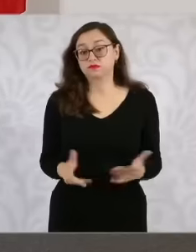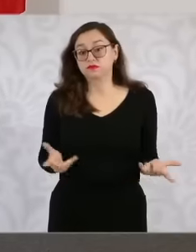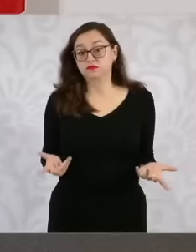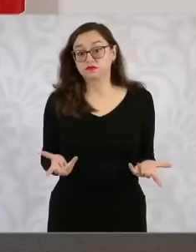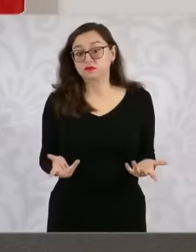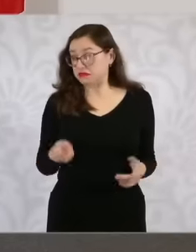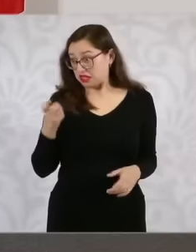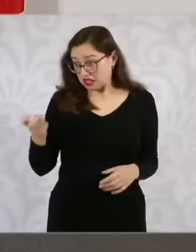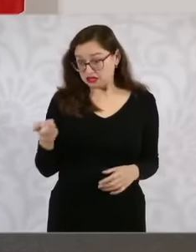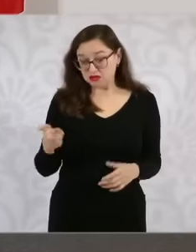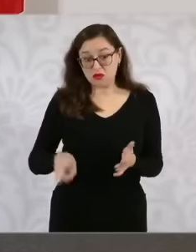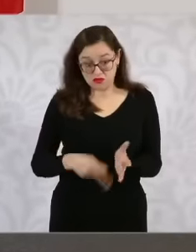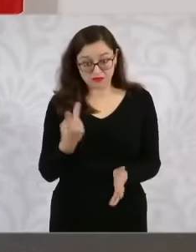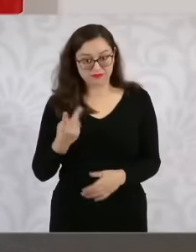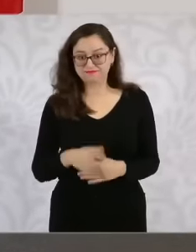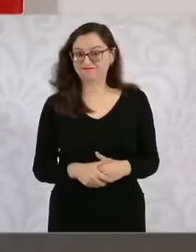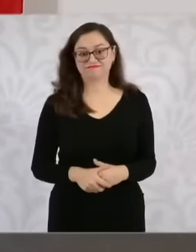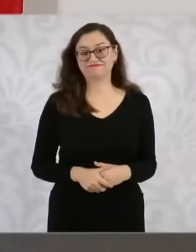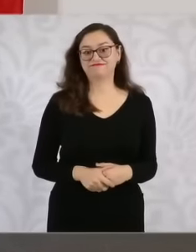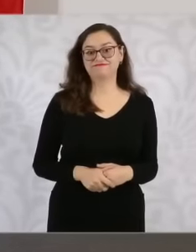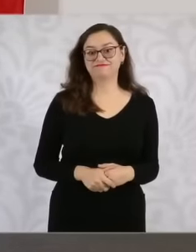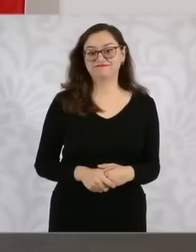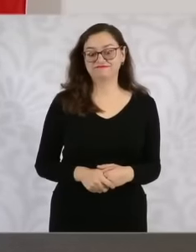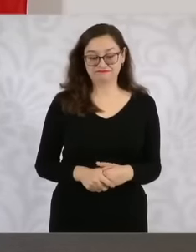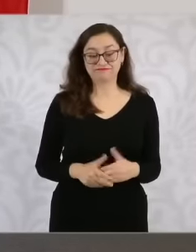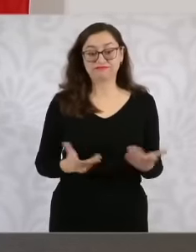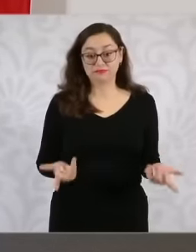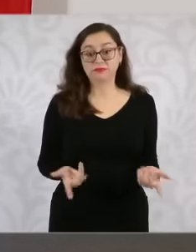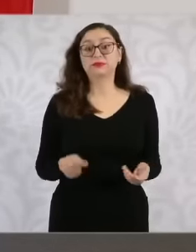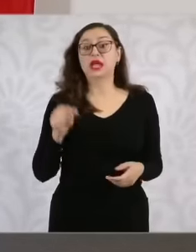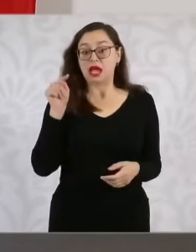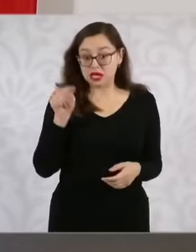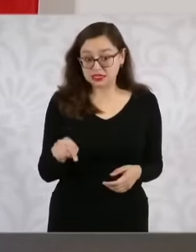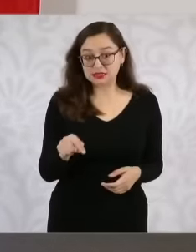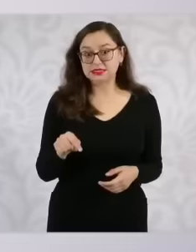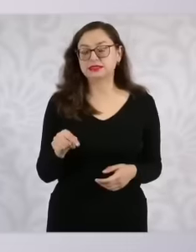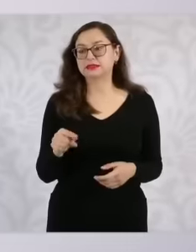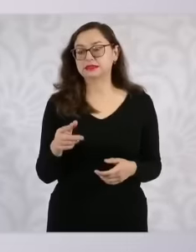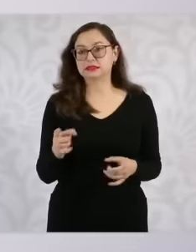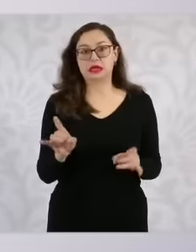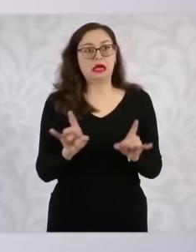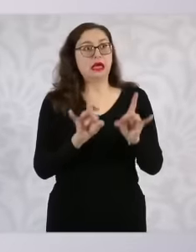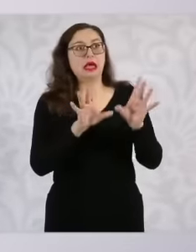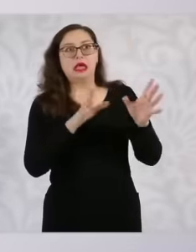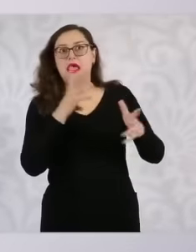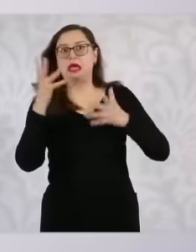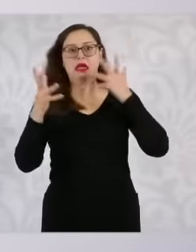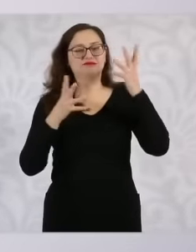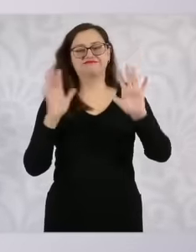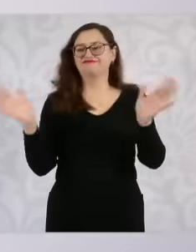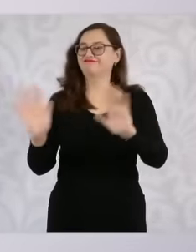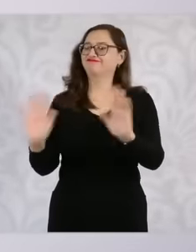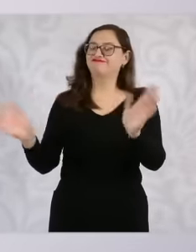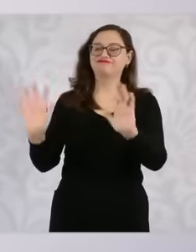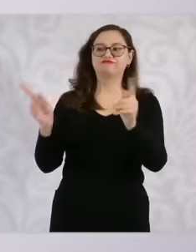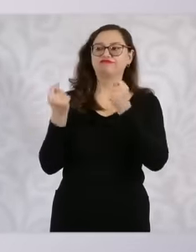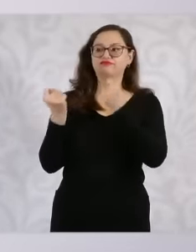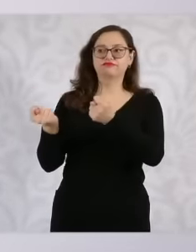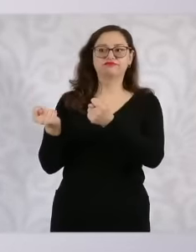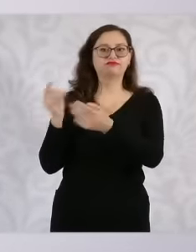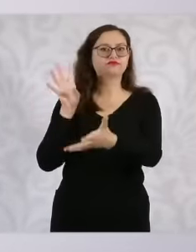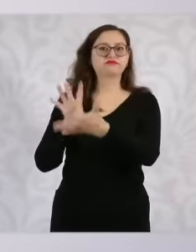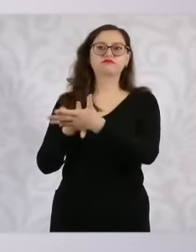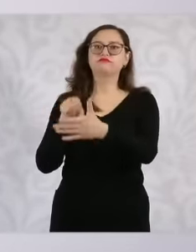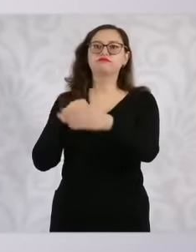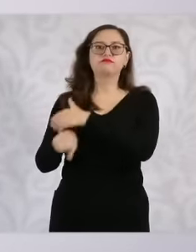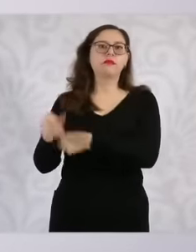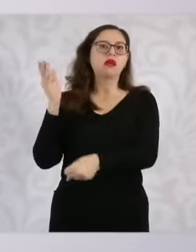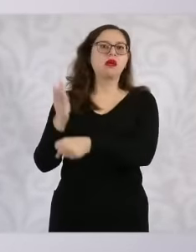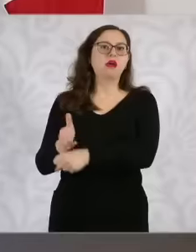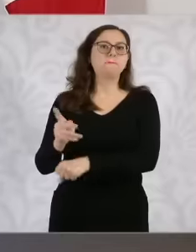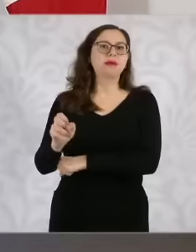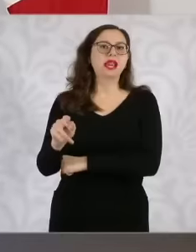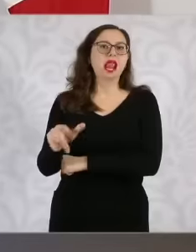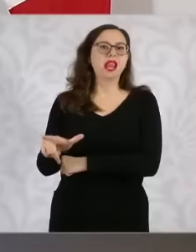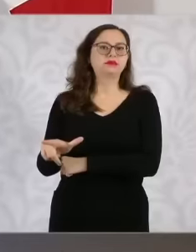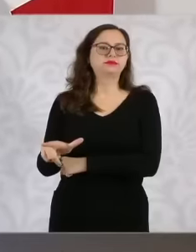does not happen again and where it occurred,